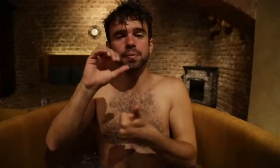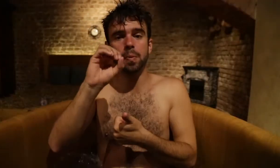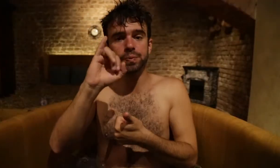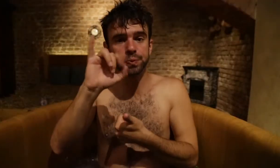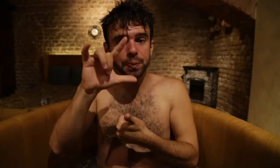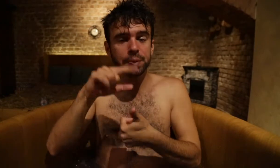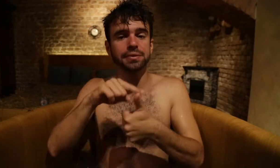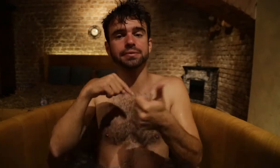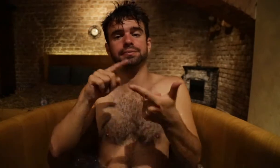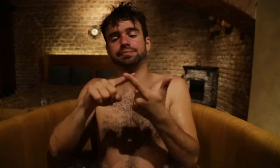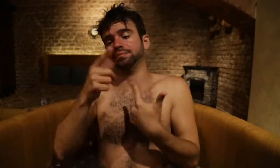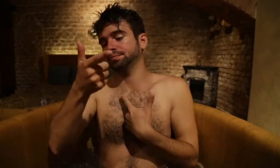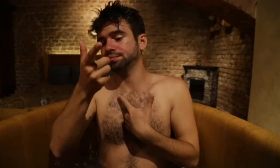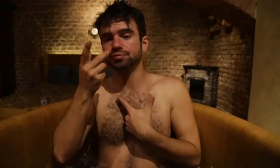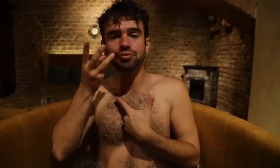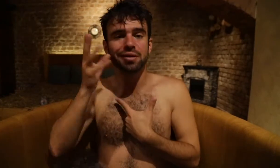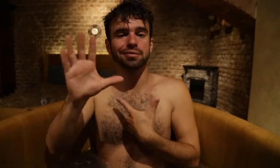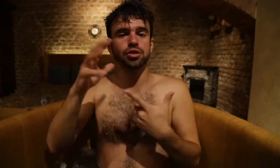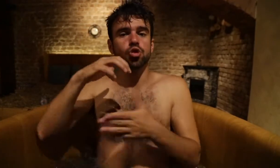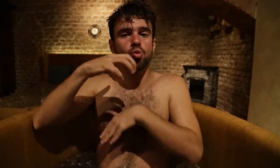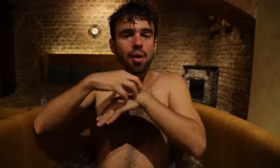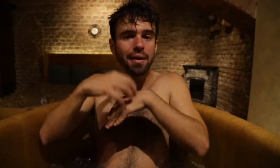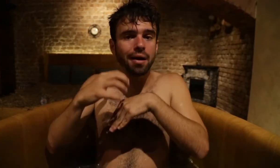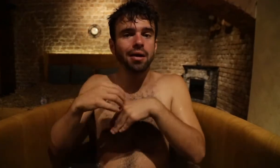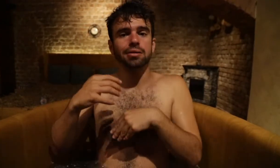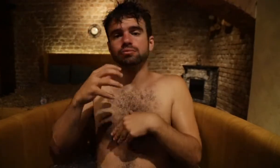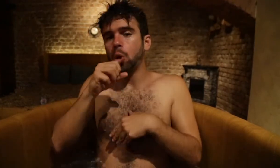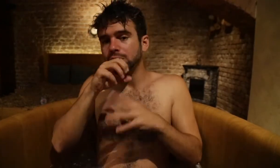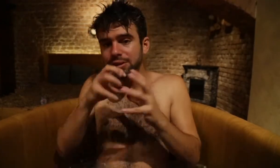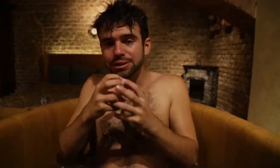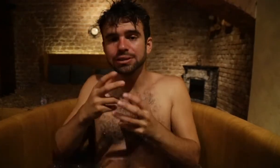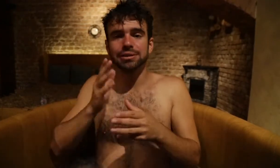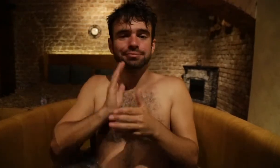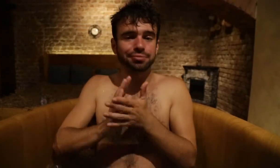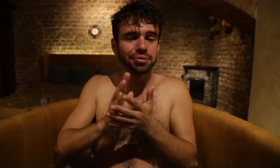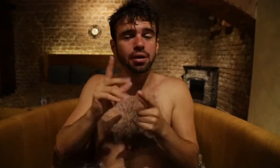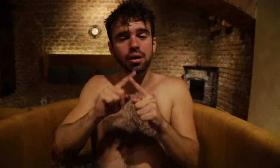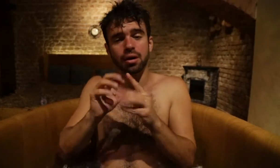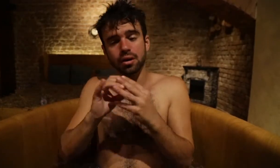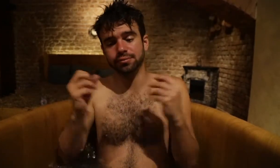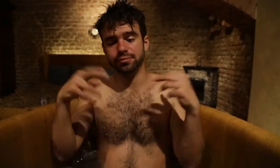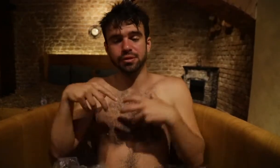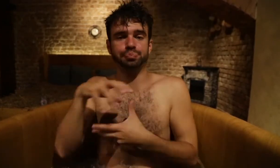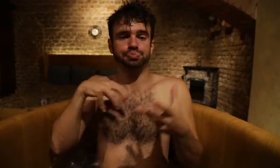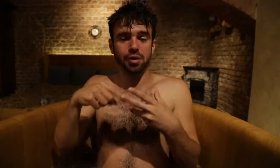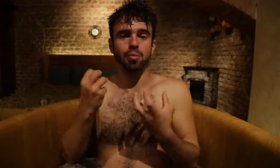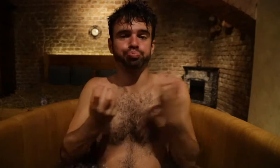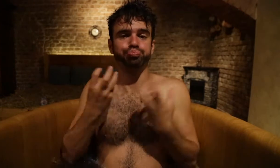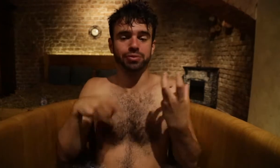It's like a special oil, a grape, an orange, etc. Someone mixed all into one for the wine spa.